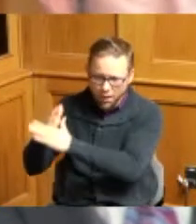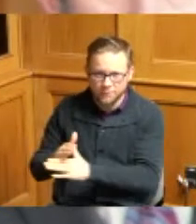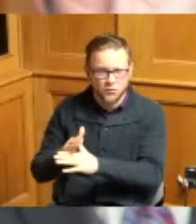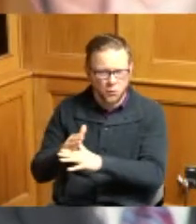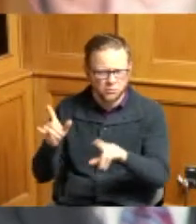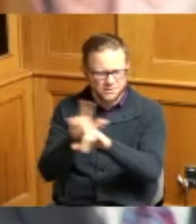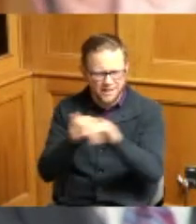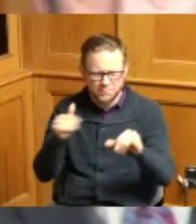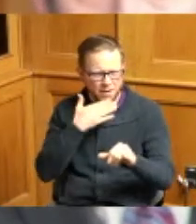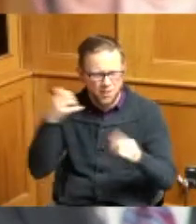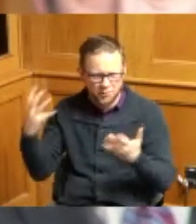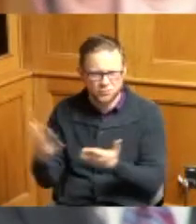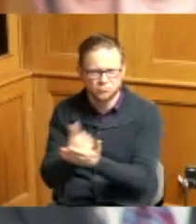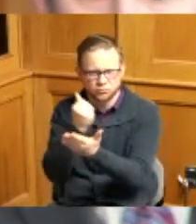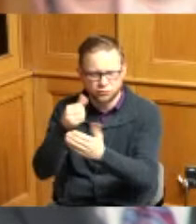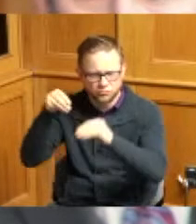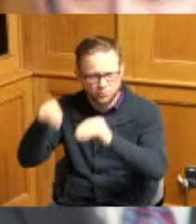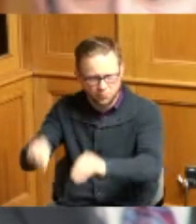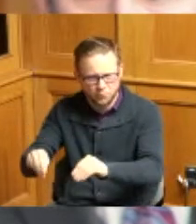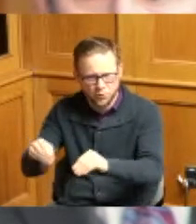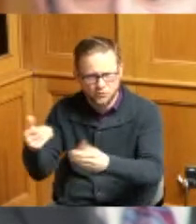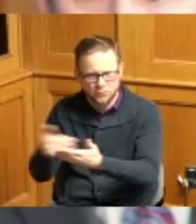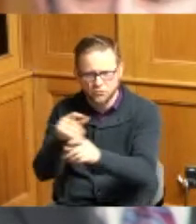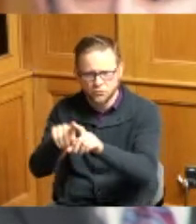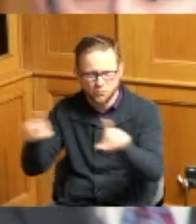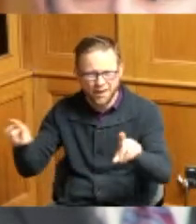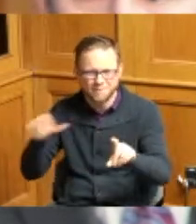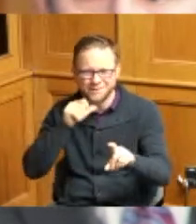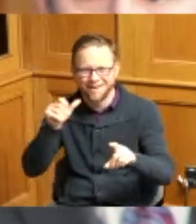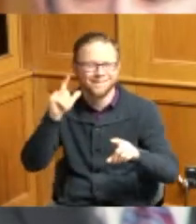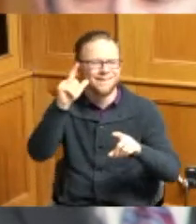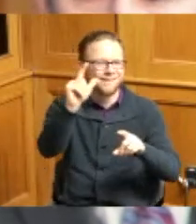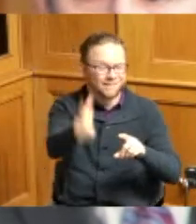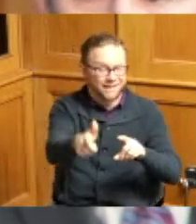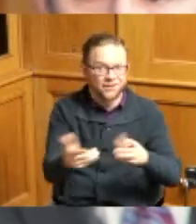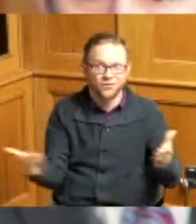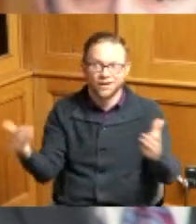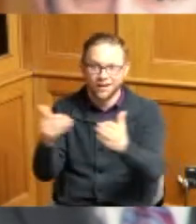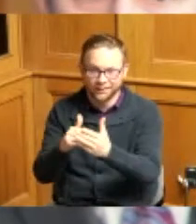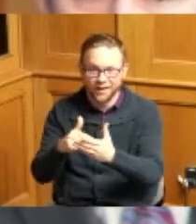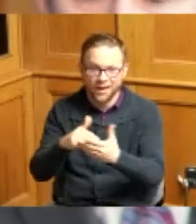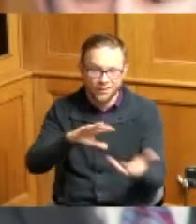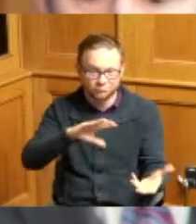wanted to say that I'm yeah happy to support this and understand that some of its perspective but